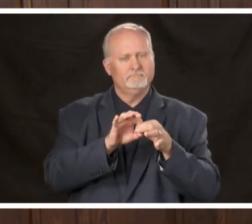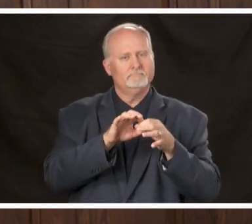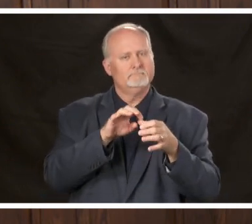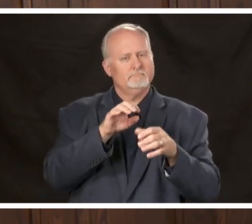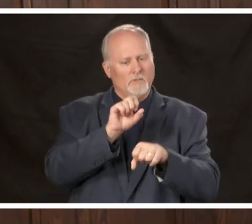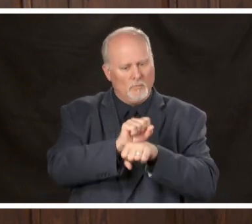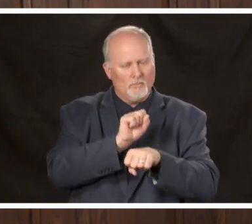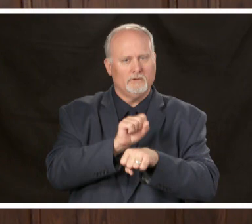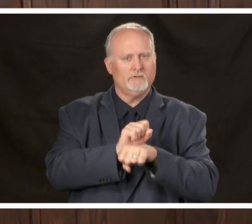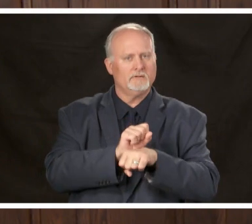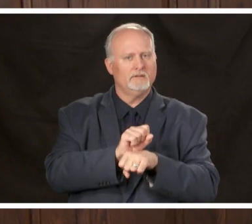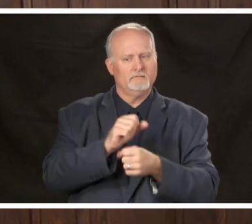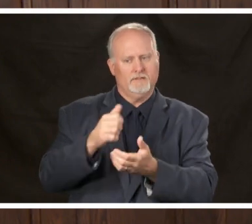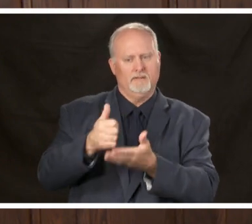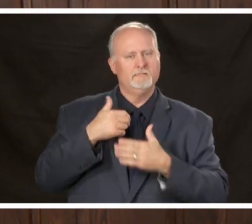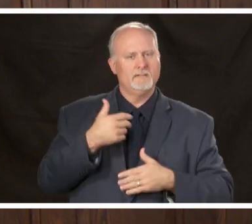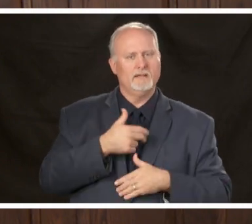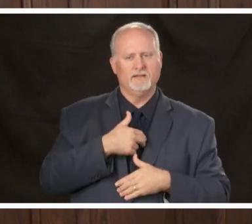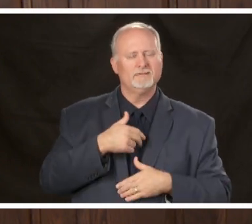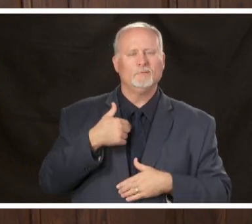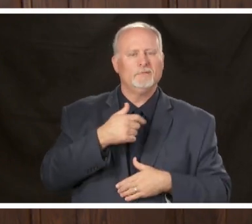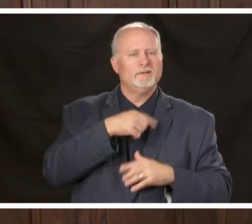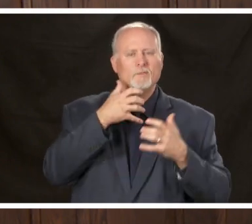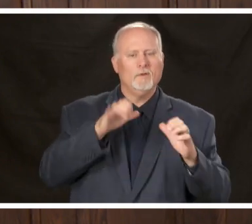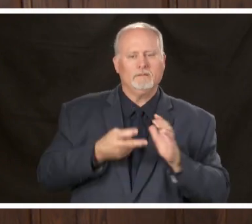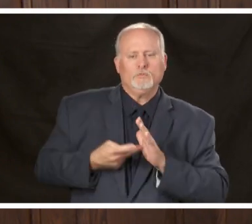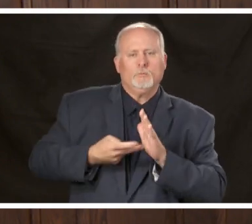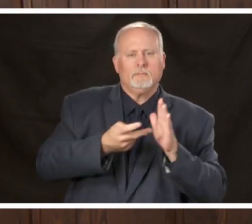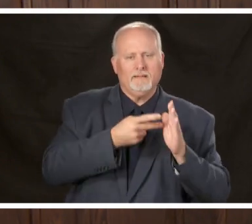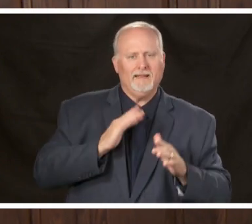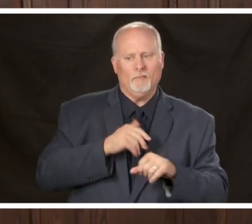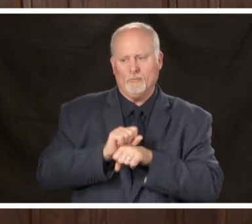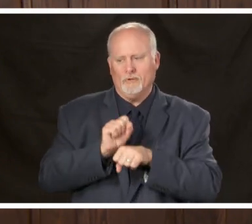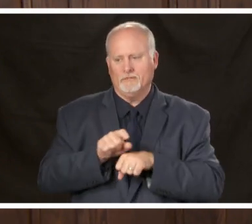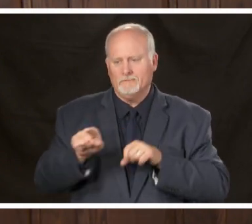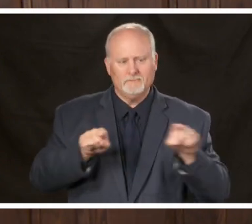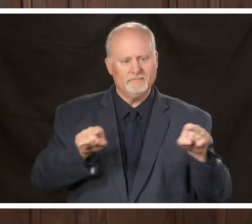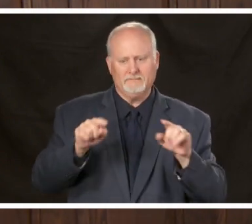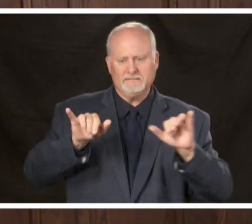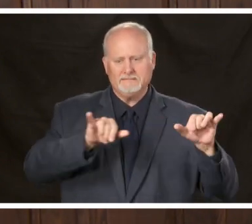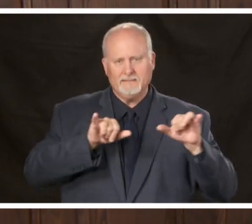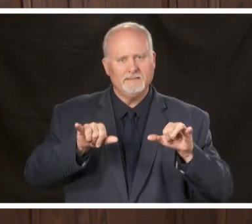so we don't duplicate efforts we're sort of spreading out the access across the